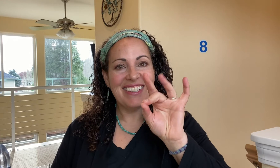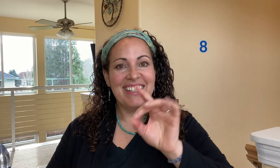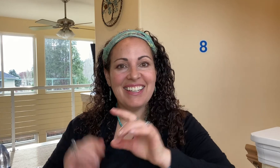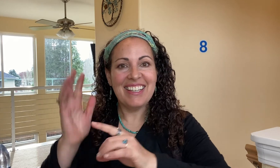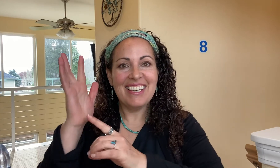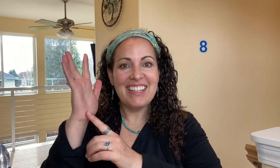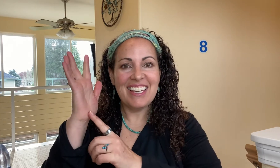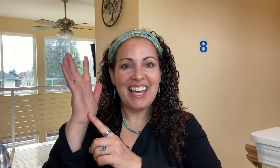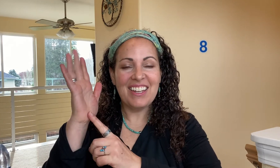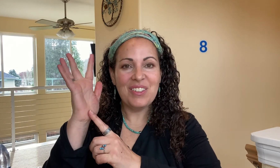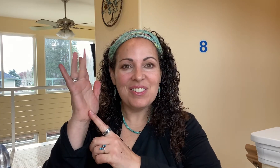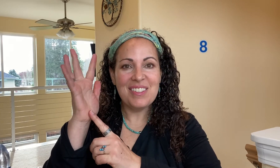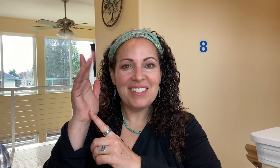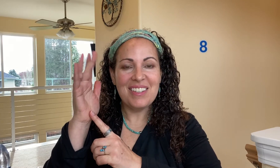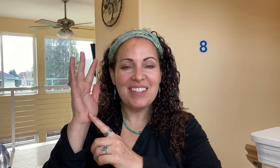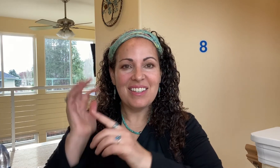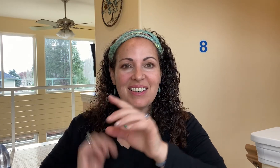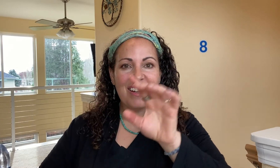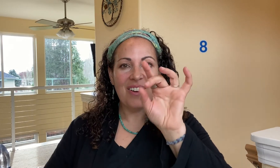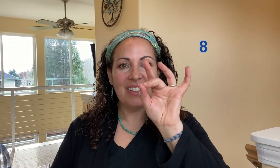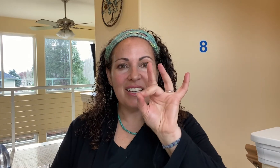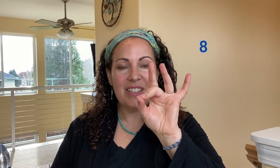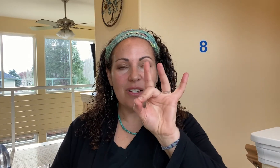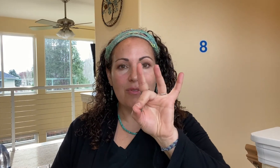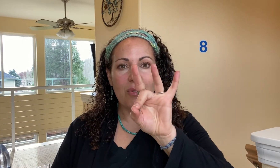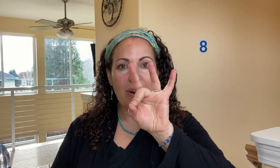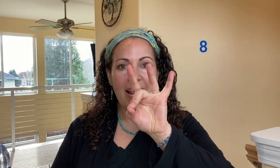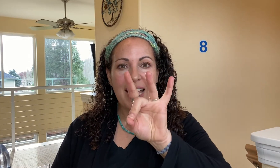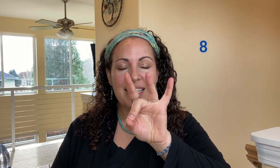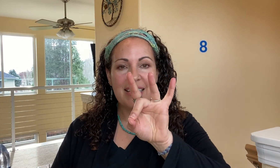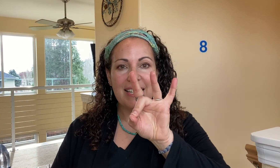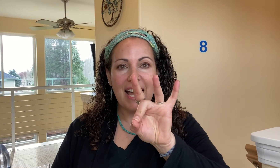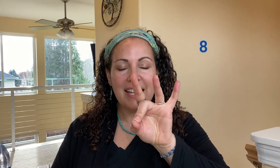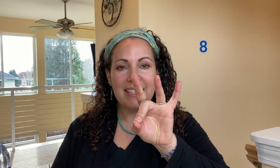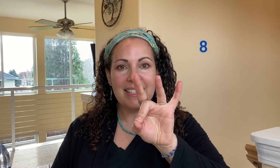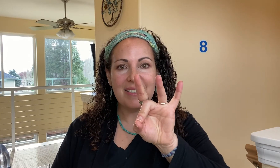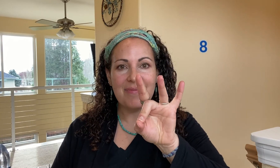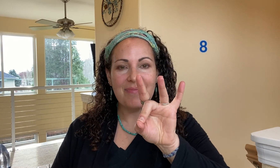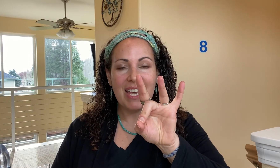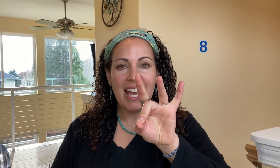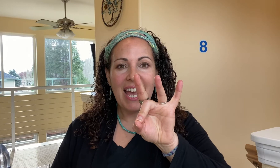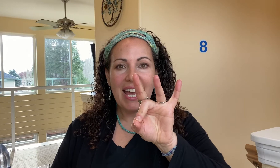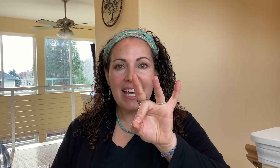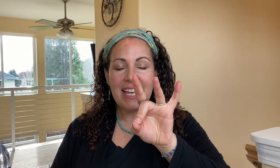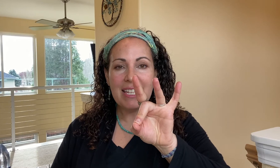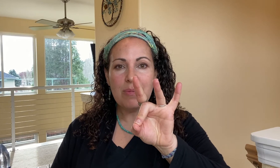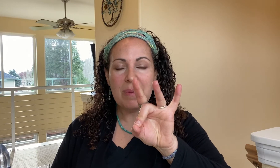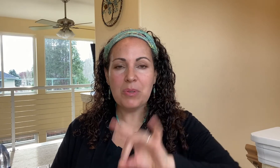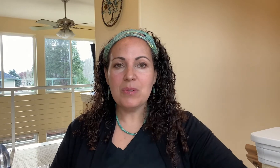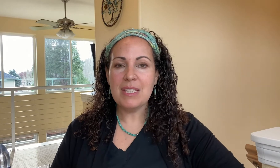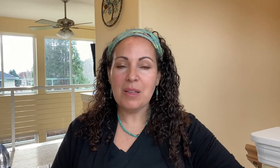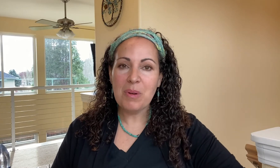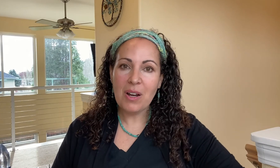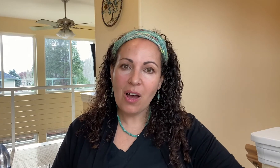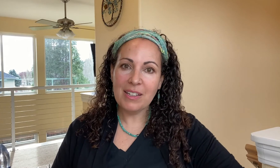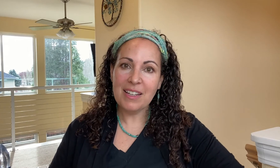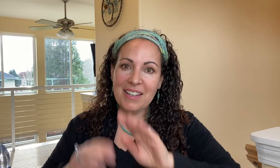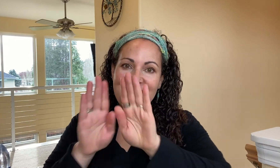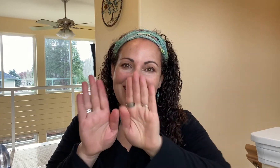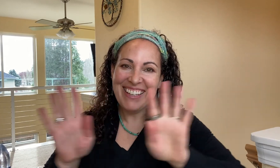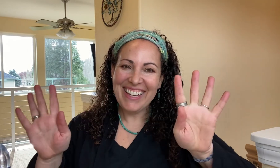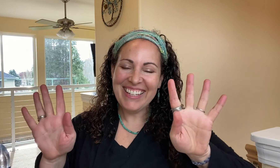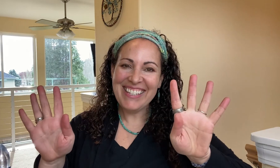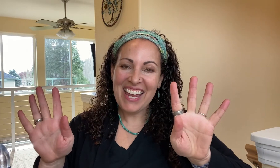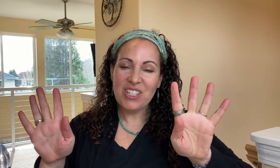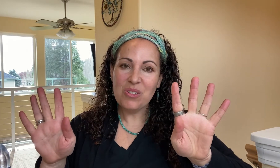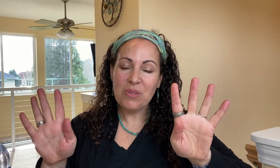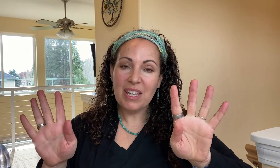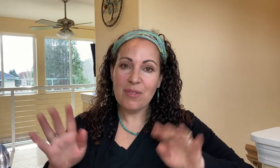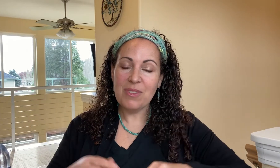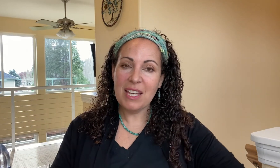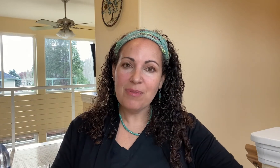The candles are lit for 8 nights and people who celebrate Hanukkah tend to give gifts-